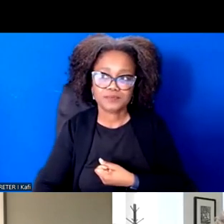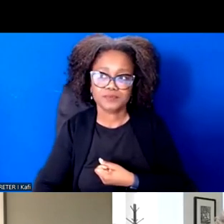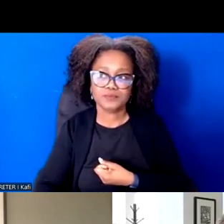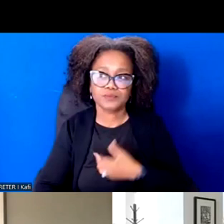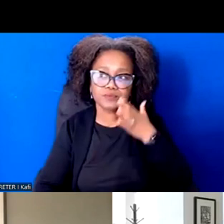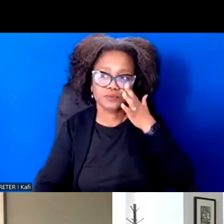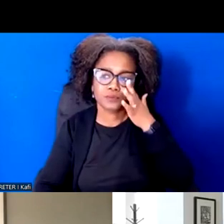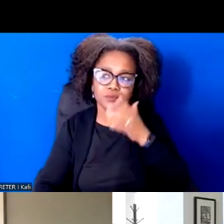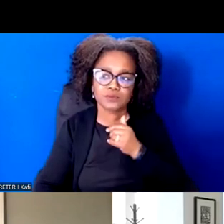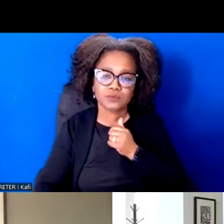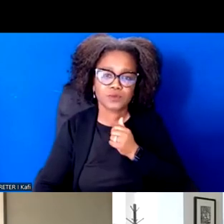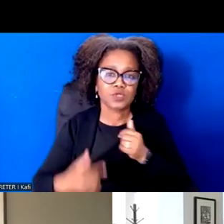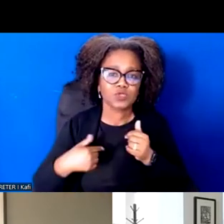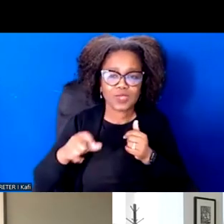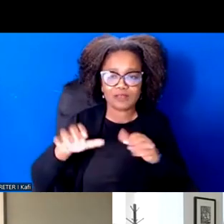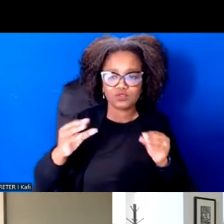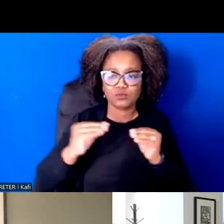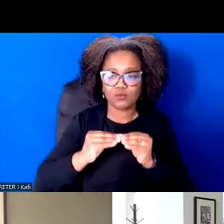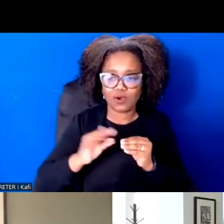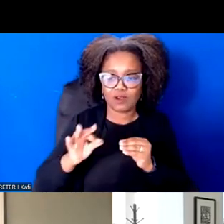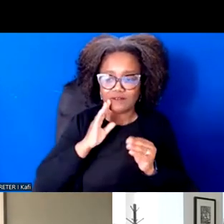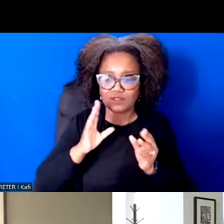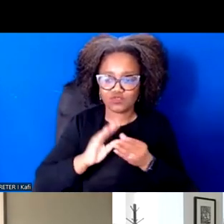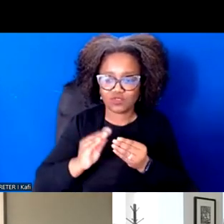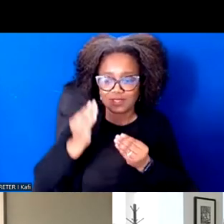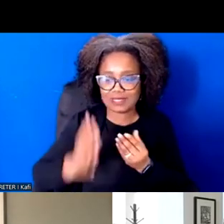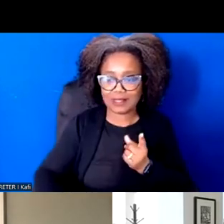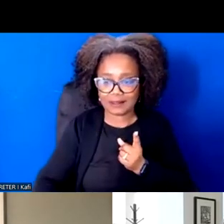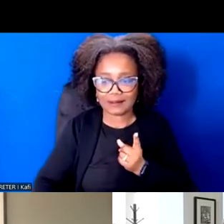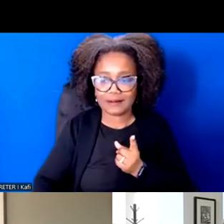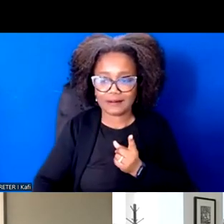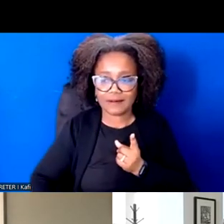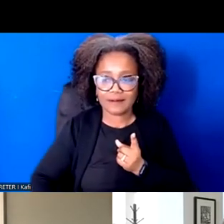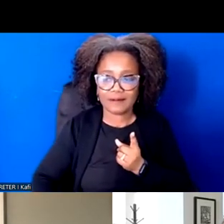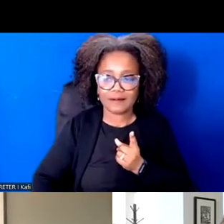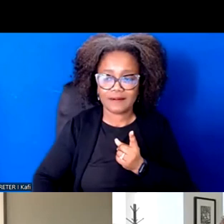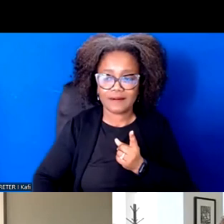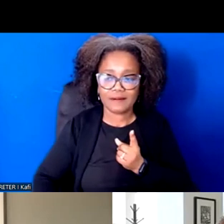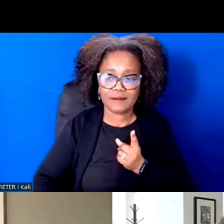of the storytelling, that's more of the work. And that's the kind of things that we really need to think about, is how are we able to